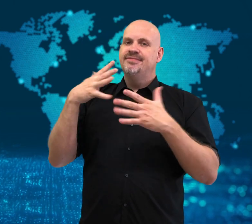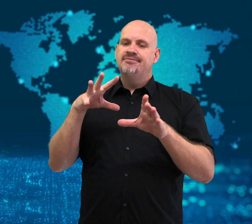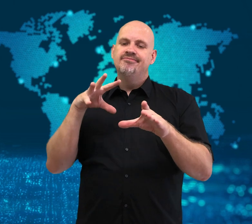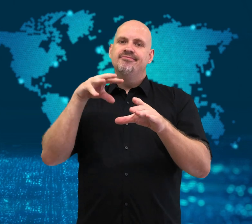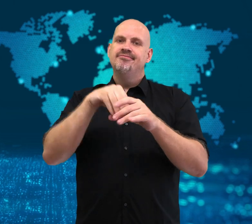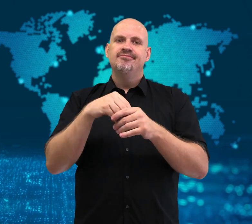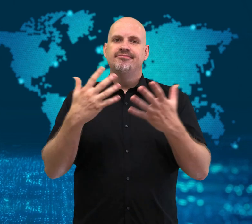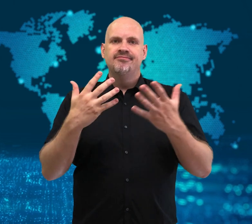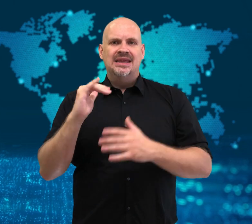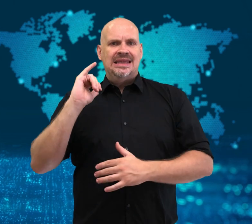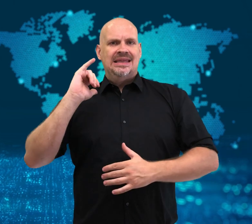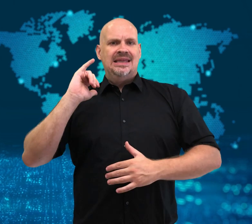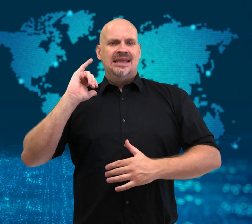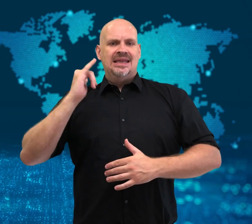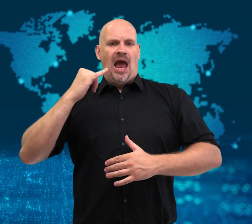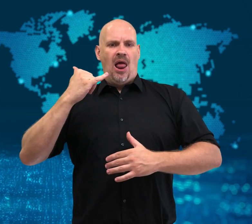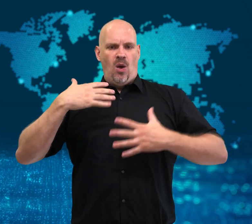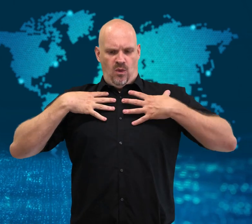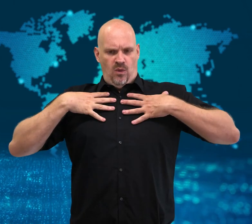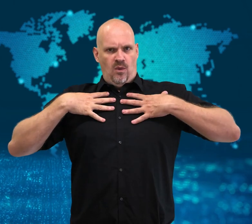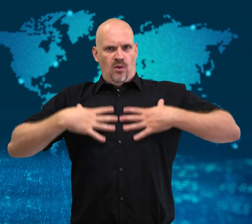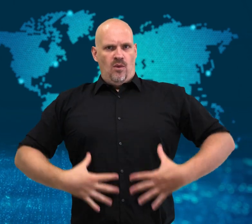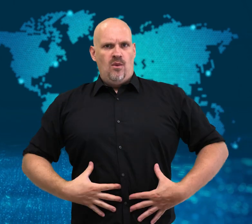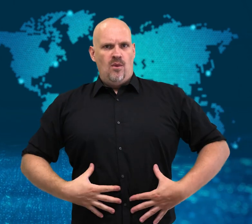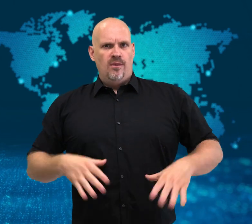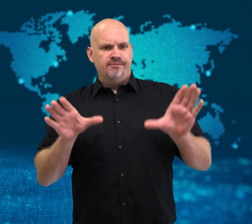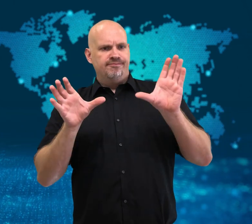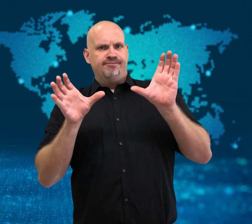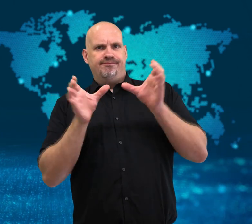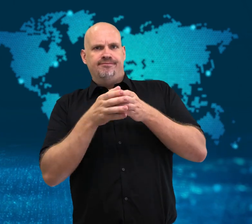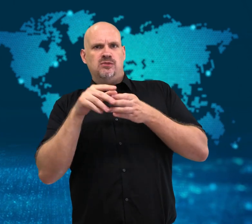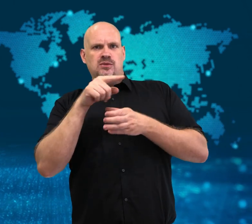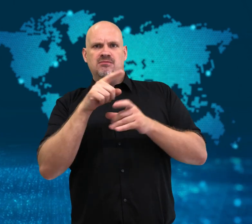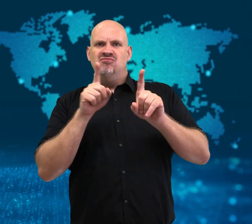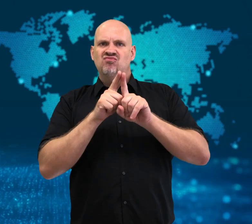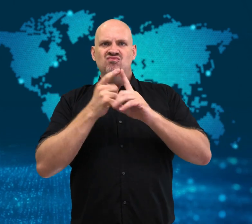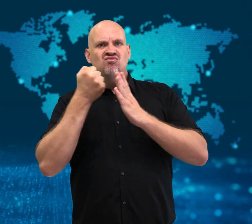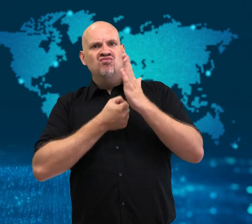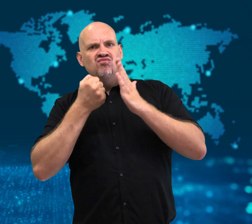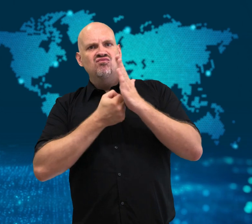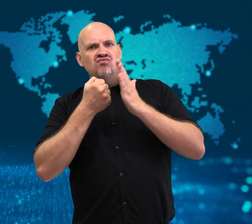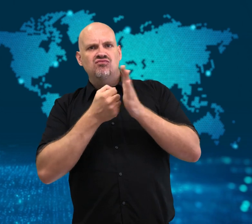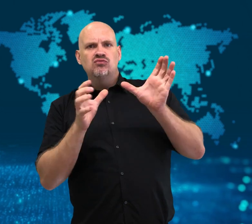as well as another man who was accompanying him.